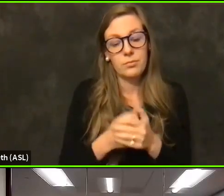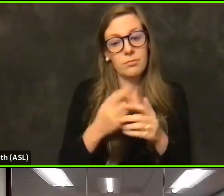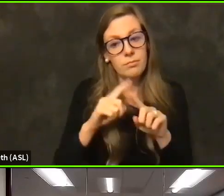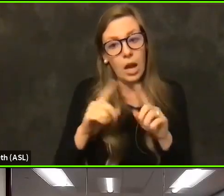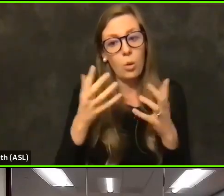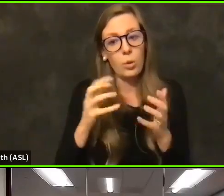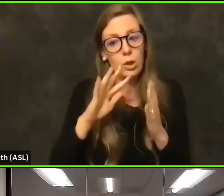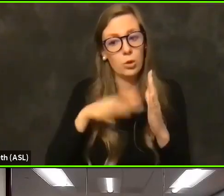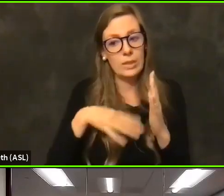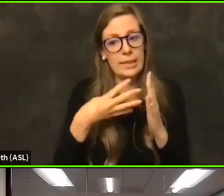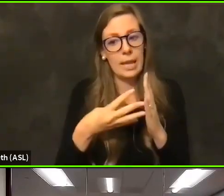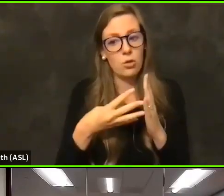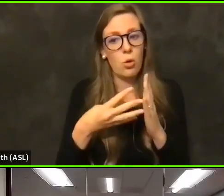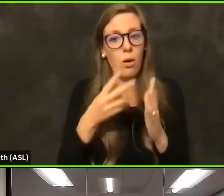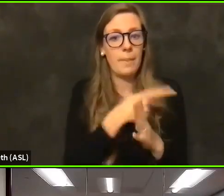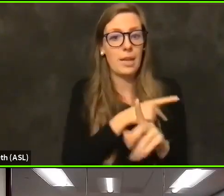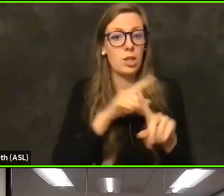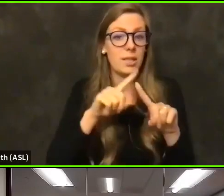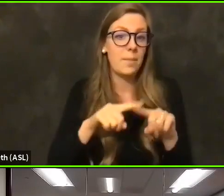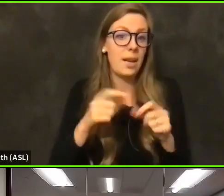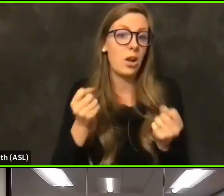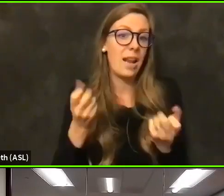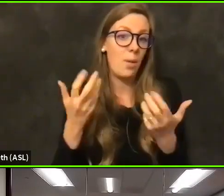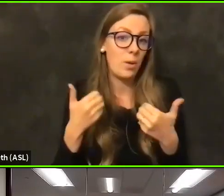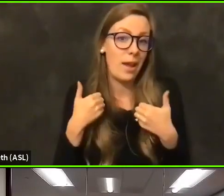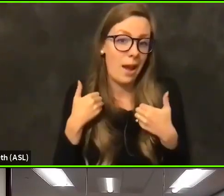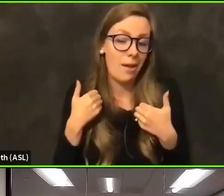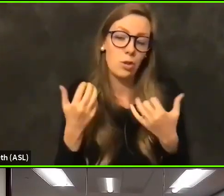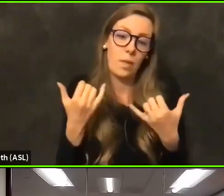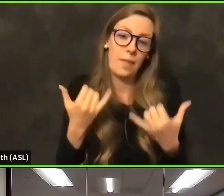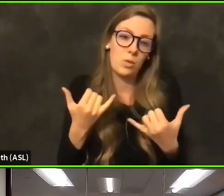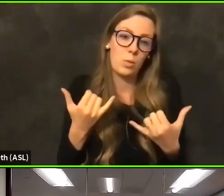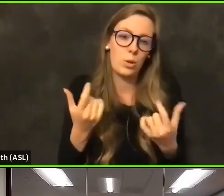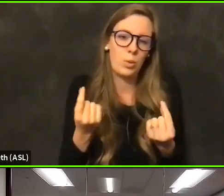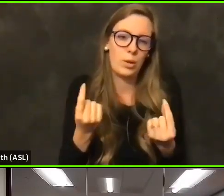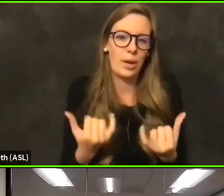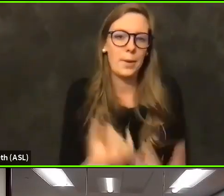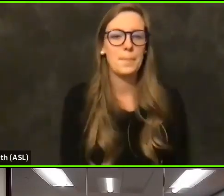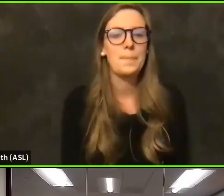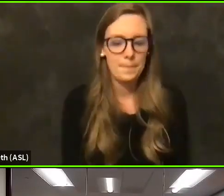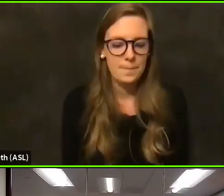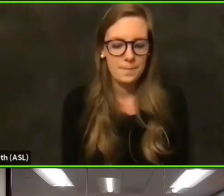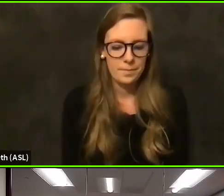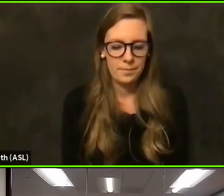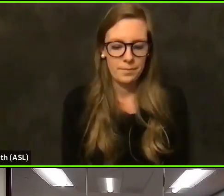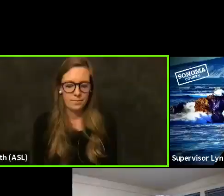So so that's that's where we currently stand right now. Thank you so much for that update and